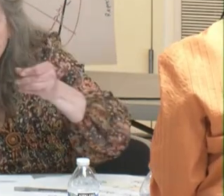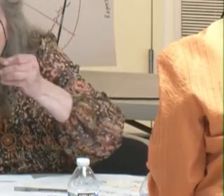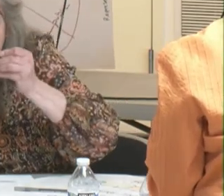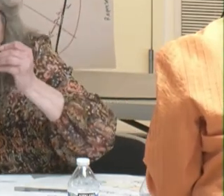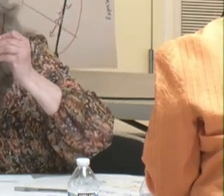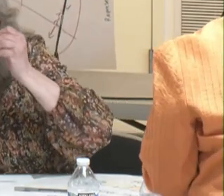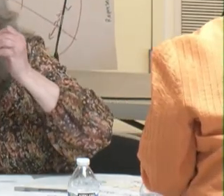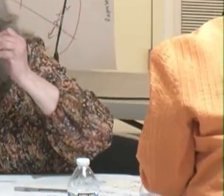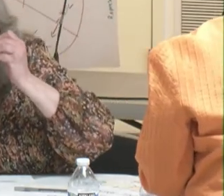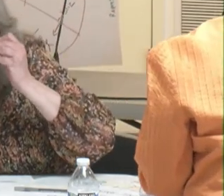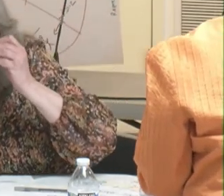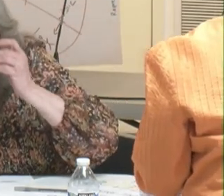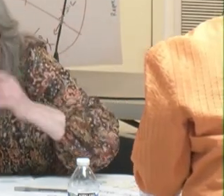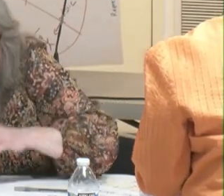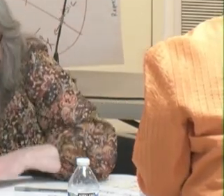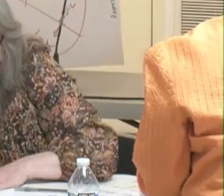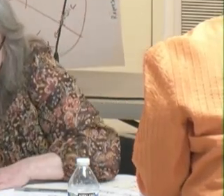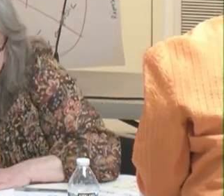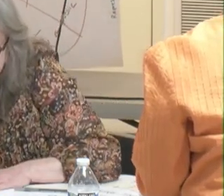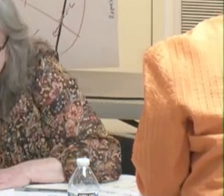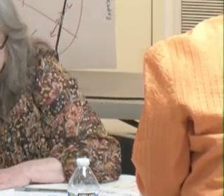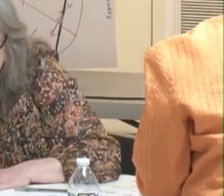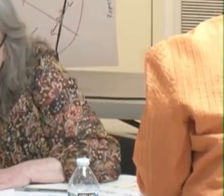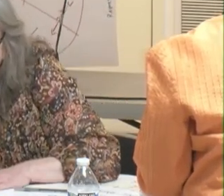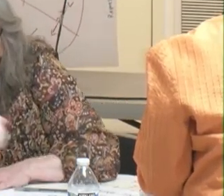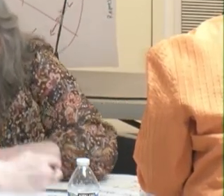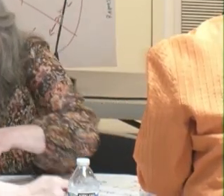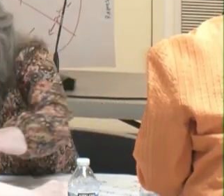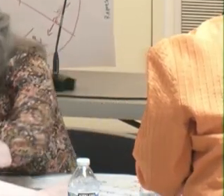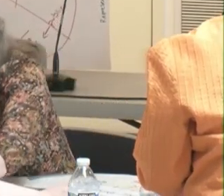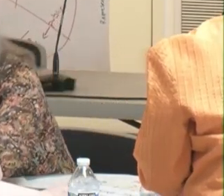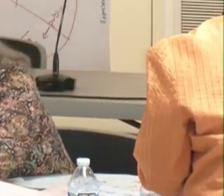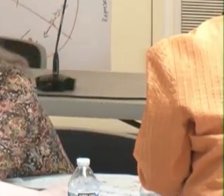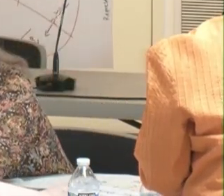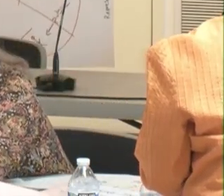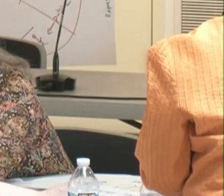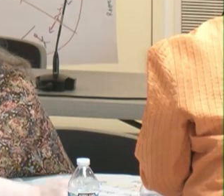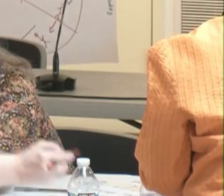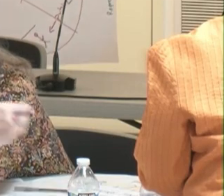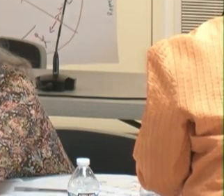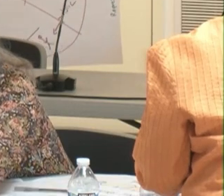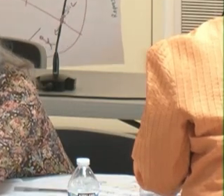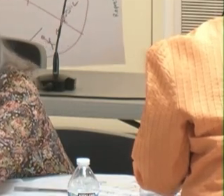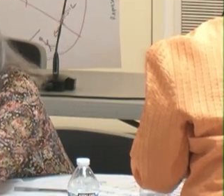in any language that you're speaking and working in right now, and then take a photograph